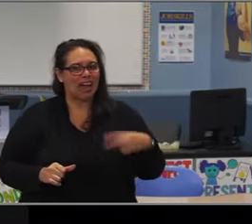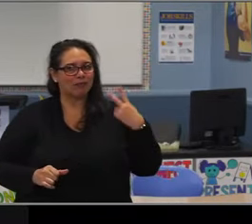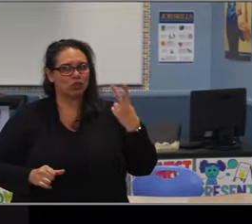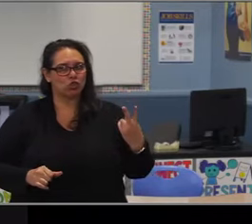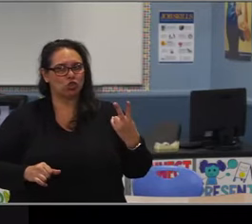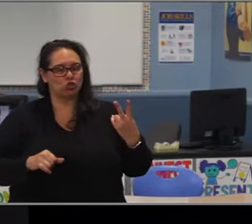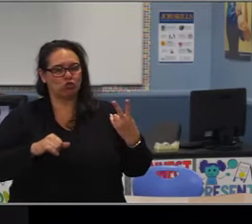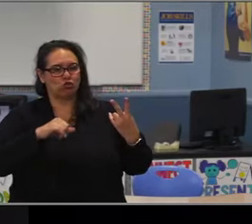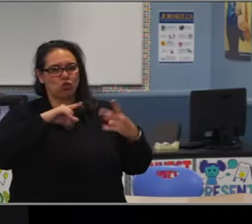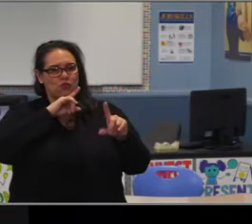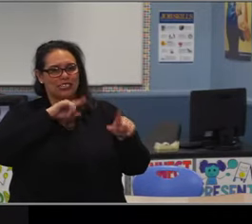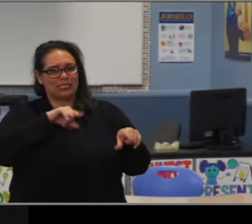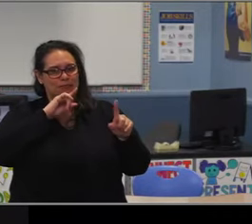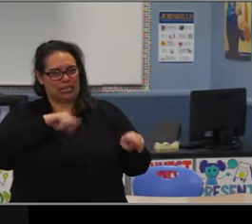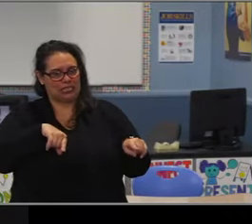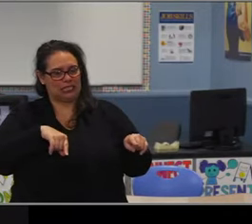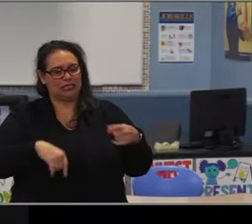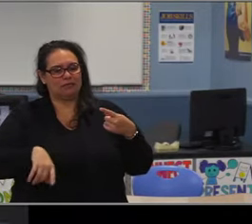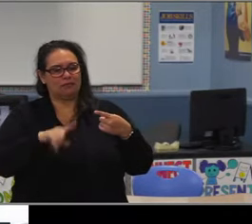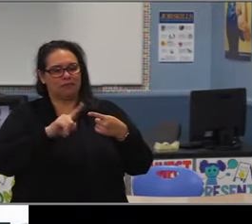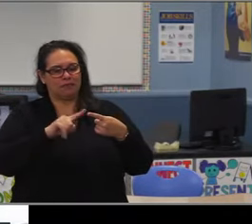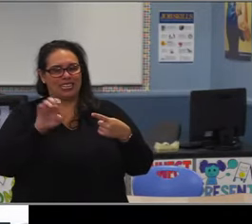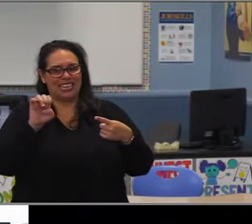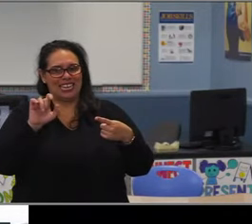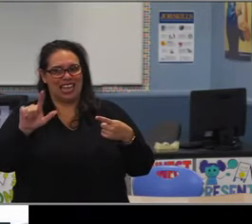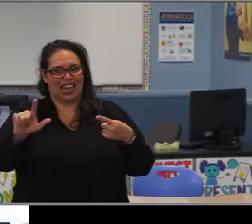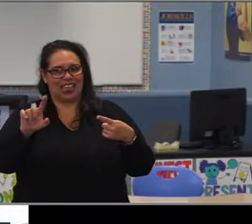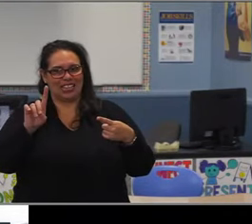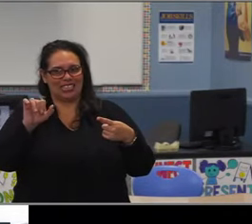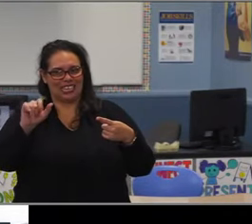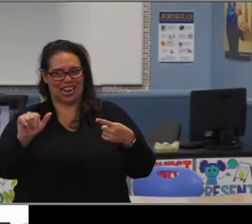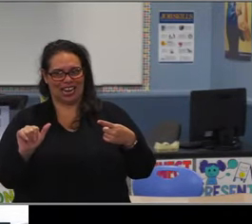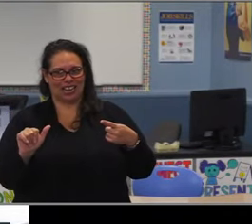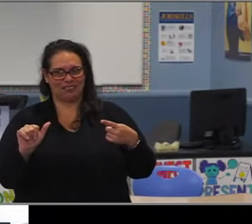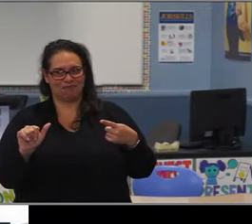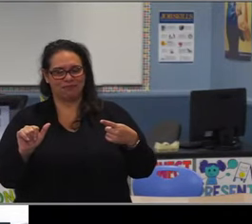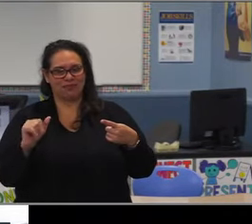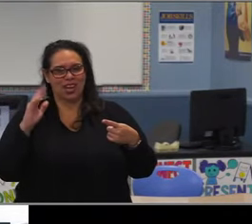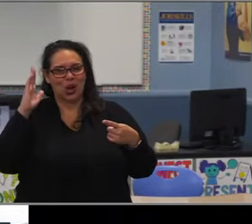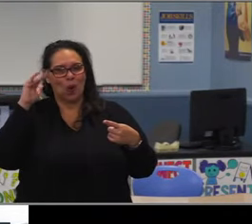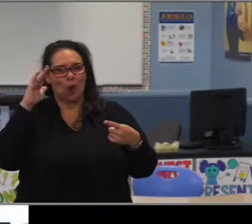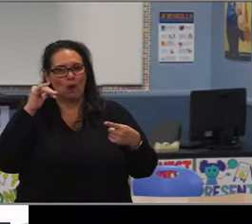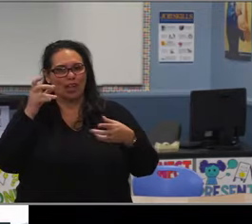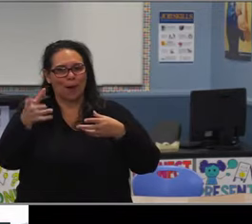Because there's obviously all of these things are intertwined and interconnected, but where is that sweet spot?